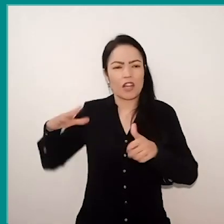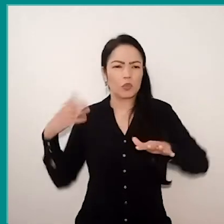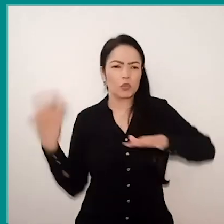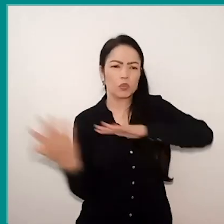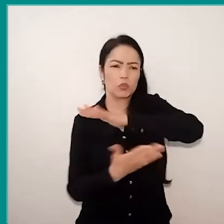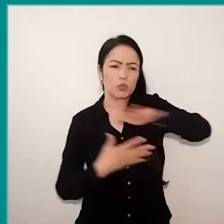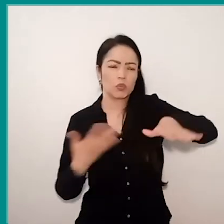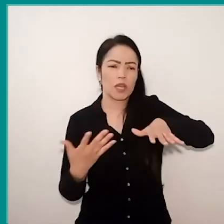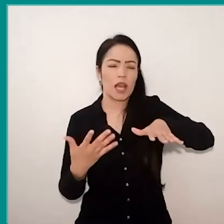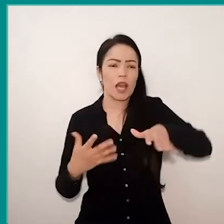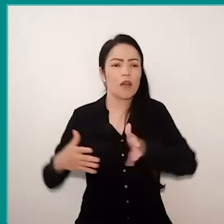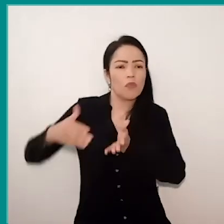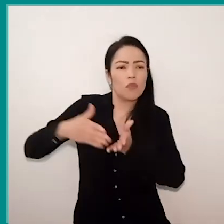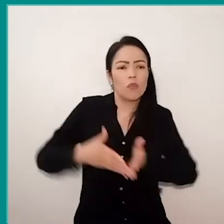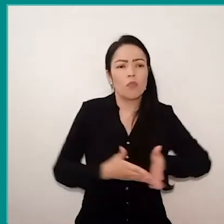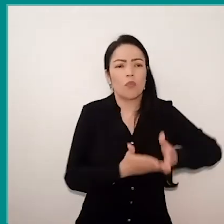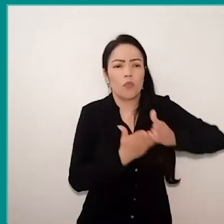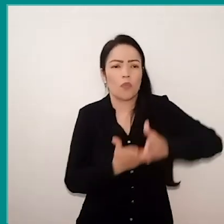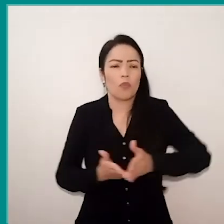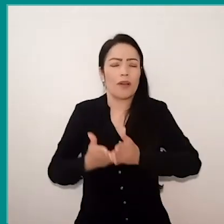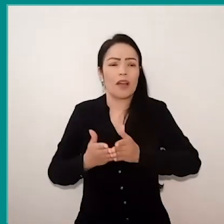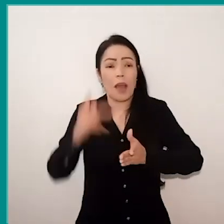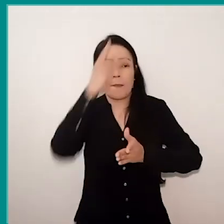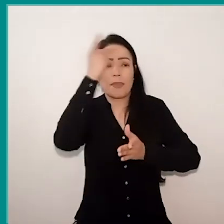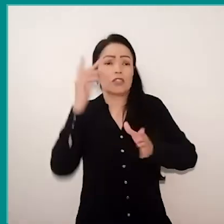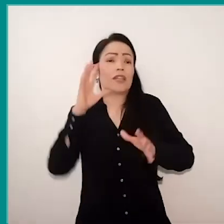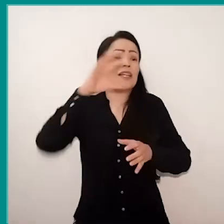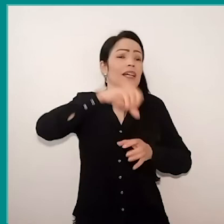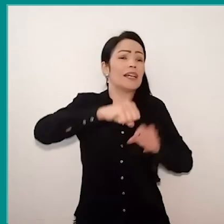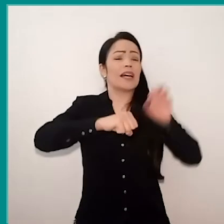with some people trying to climb on the raft, others drowning,